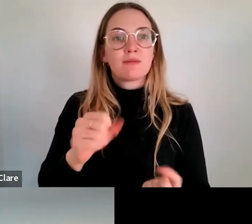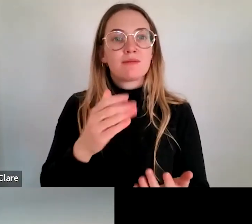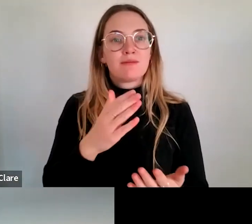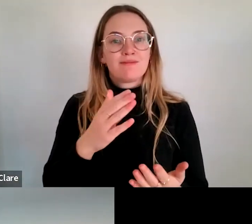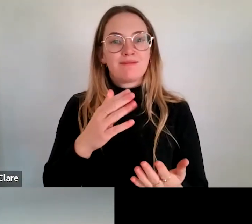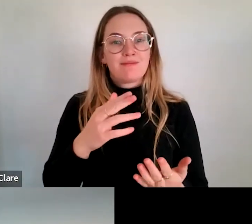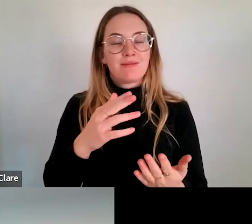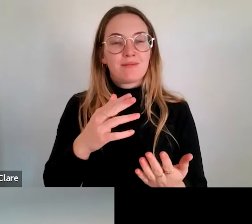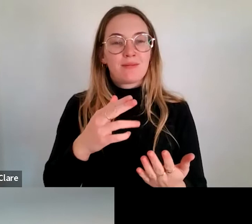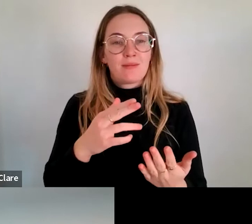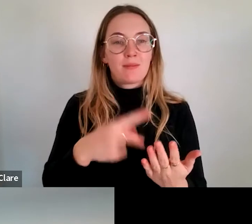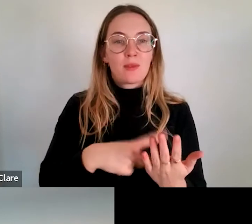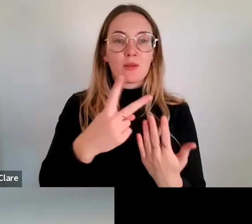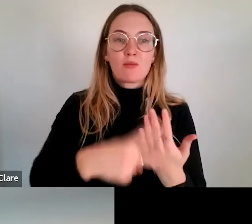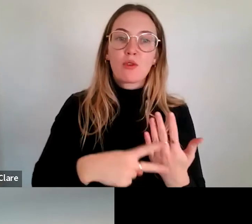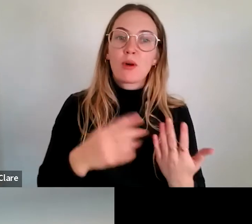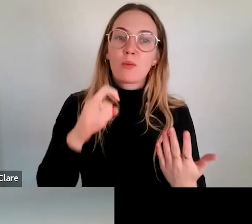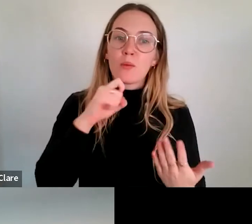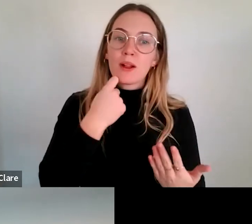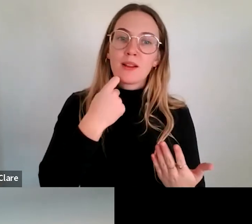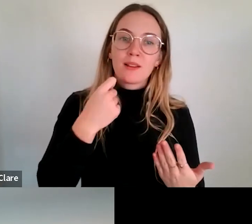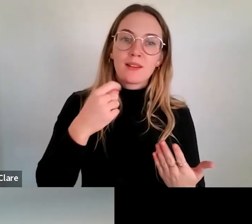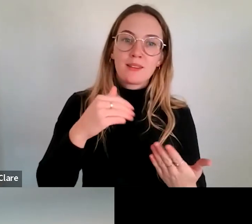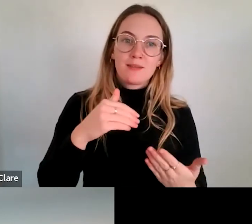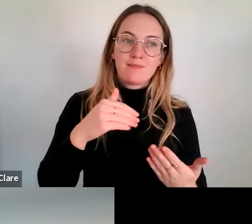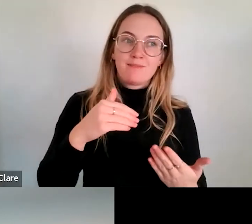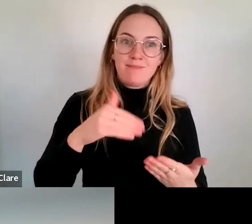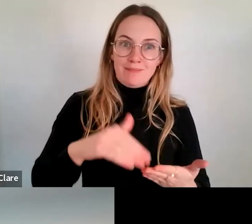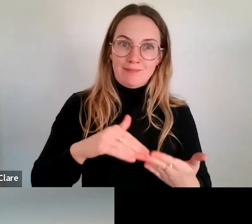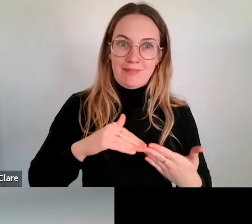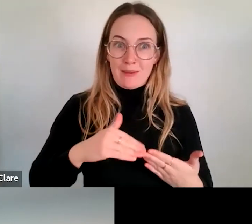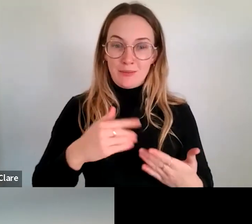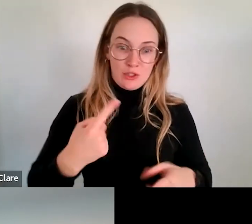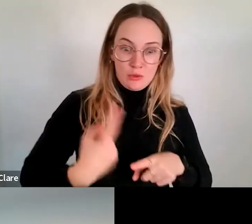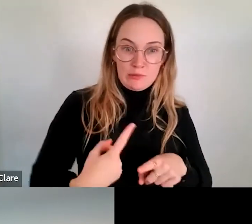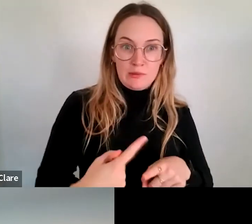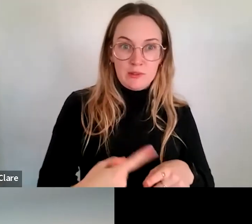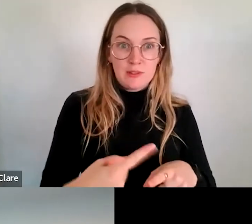to, as quickly as we can, within the processes that we have, get money